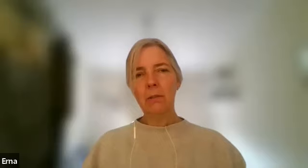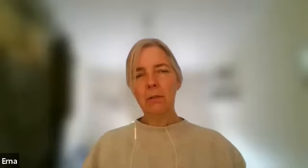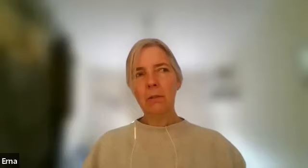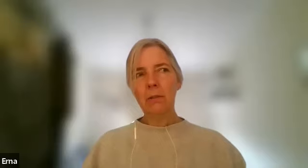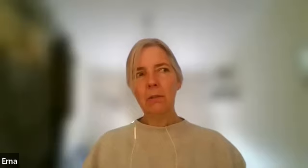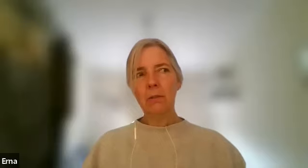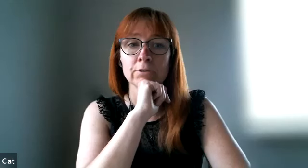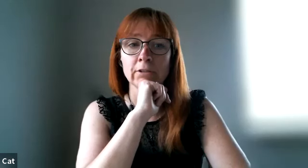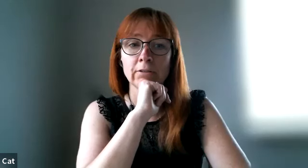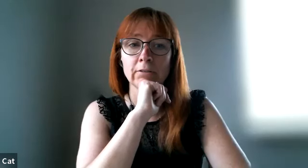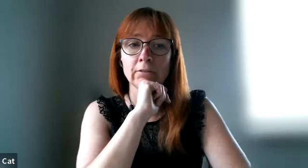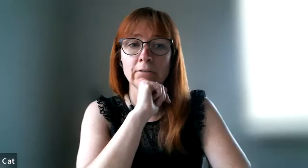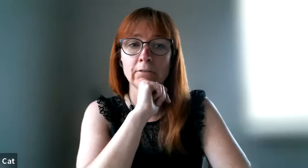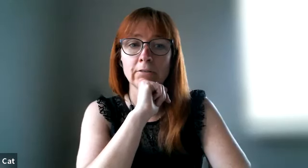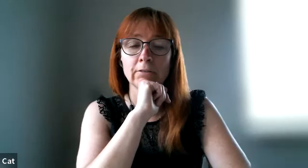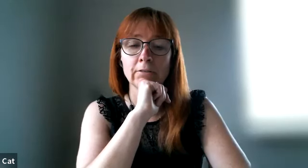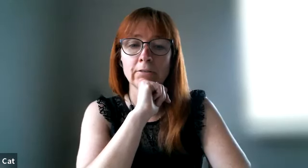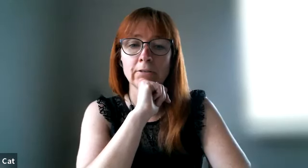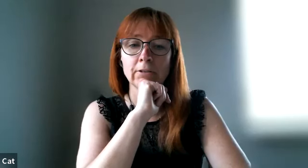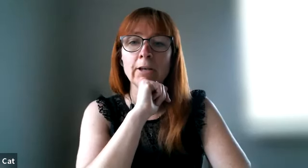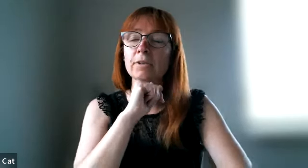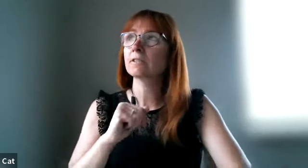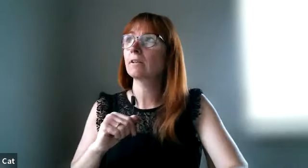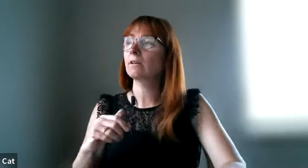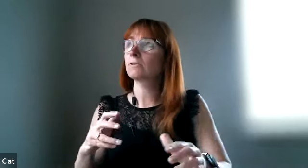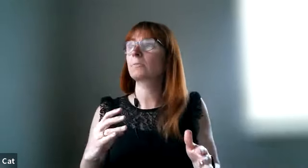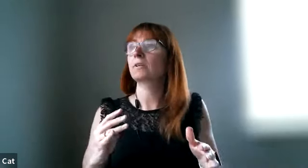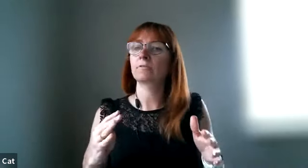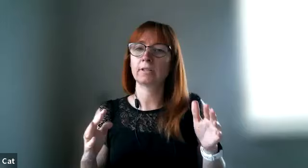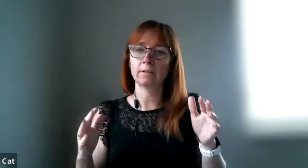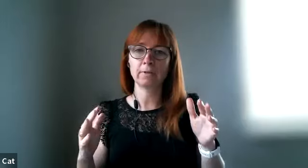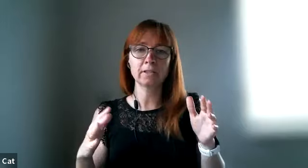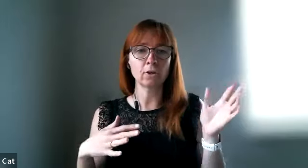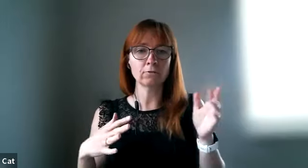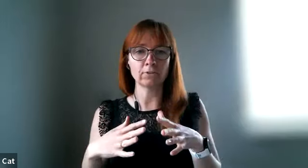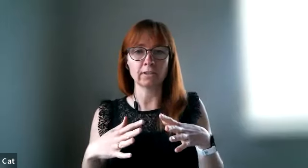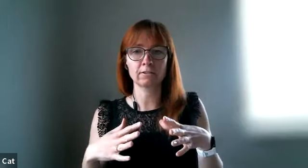yeah that's interesting quite interesting yes because i also believe that many conflicts